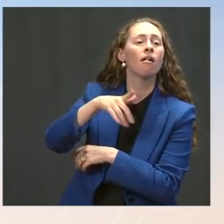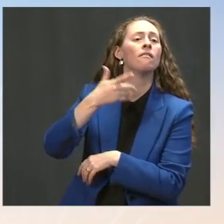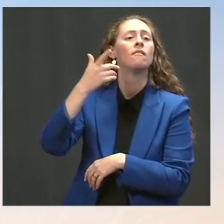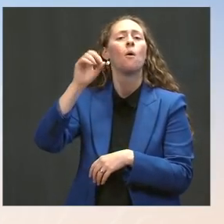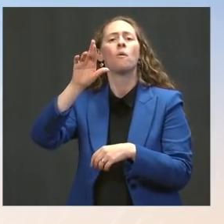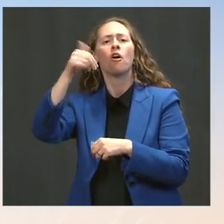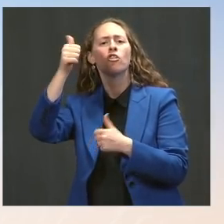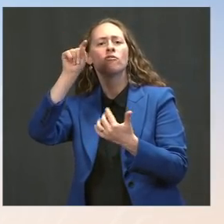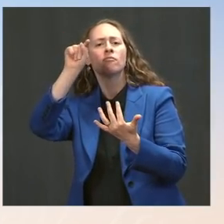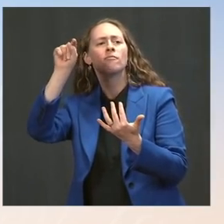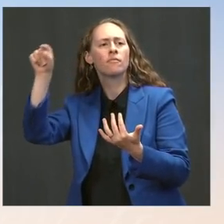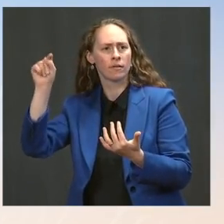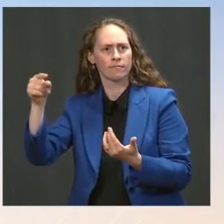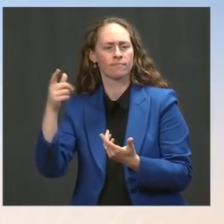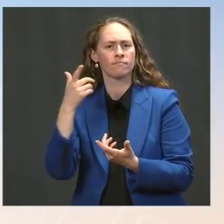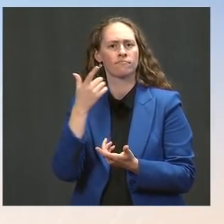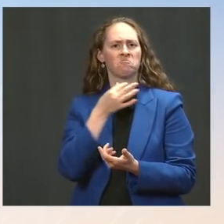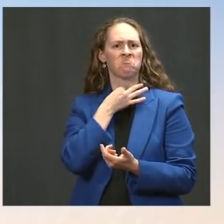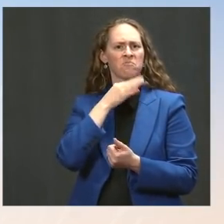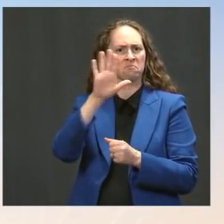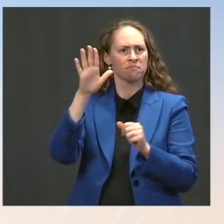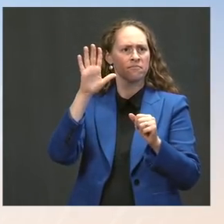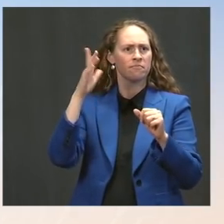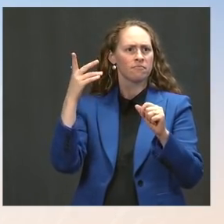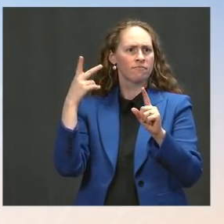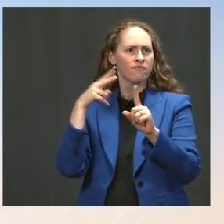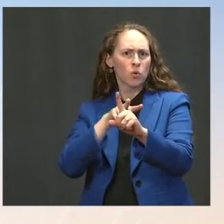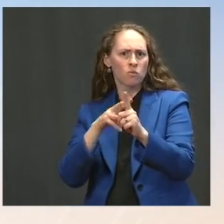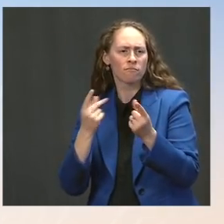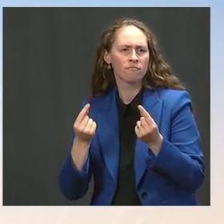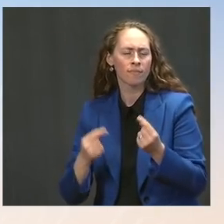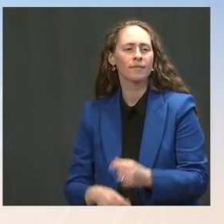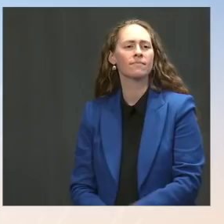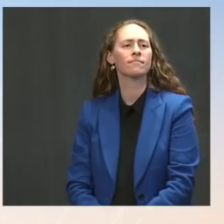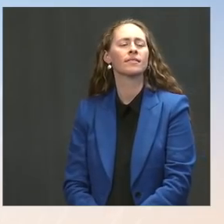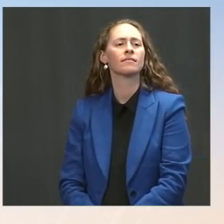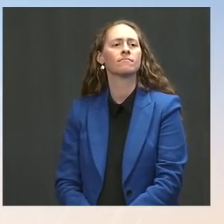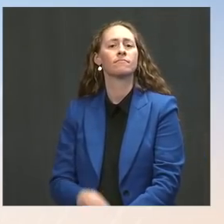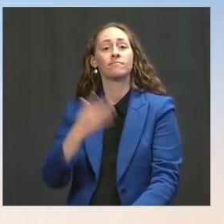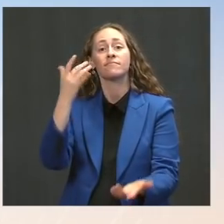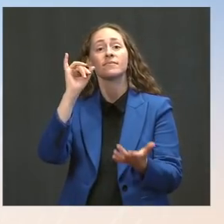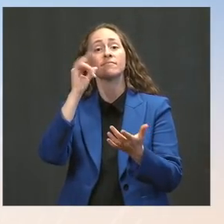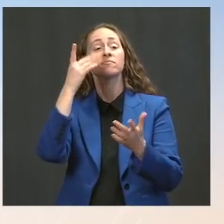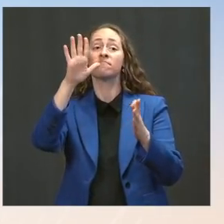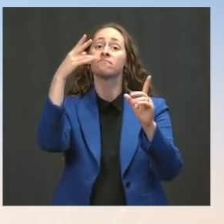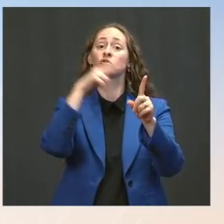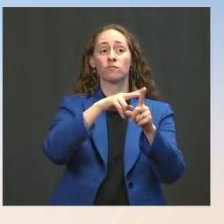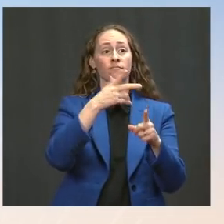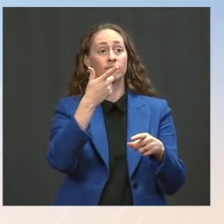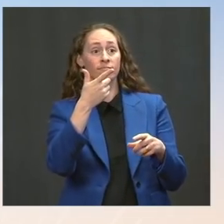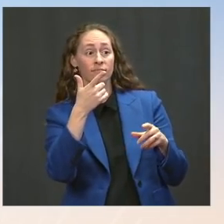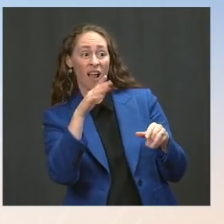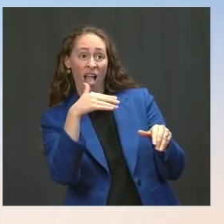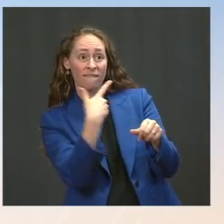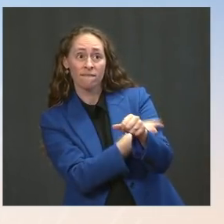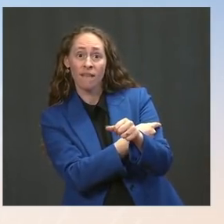with some of those who've not yet done so for a variety of reasons? I mean, do you see this as another lever that might actually be helpful to the President's goals?